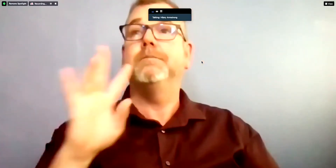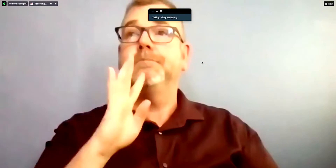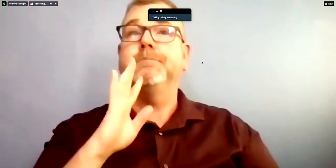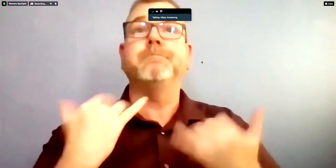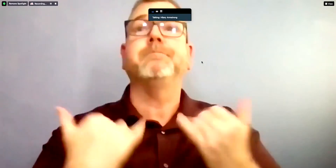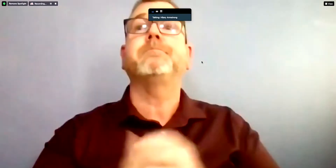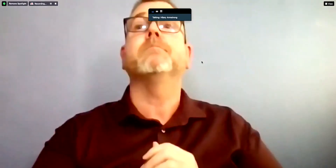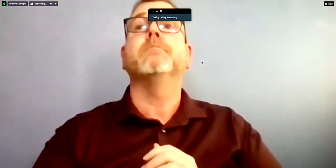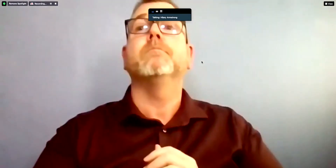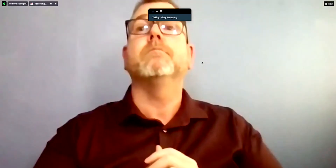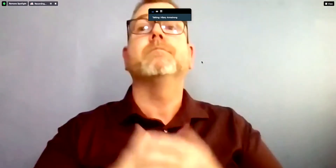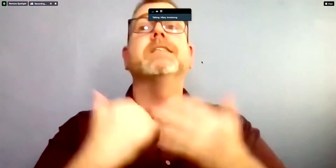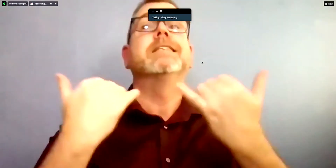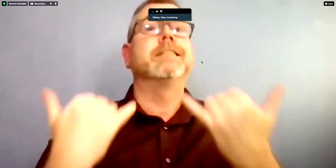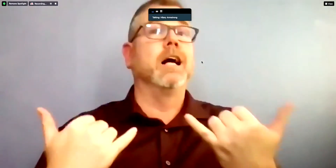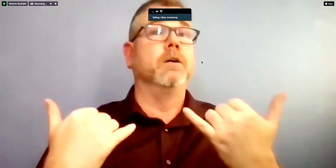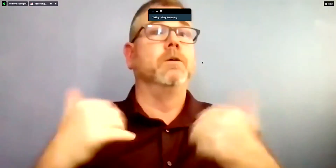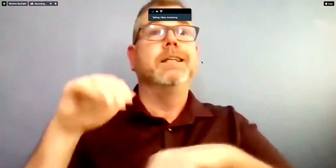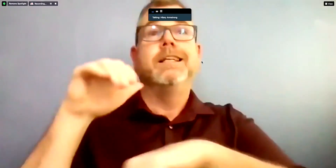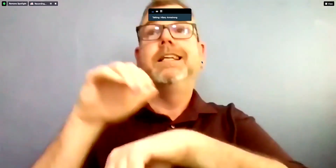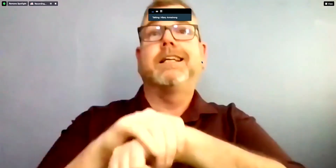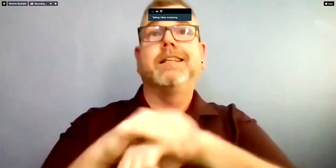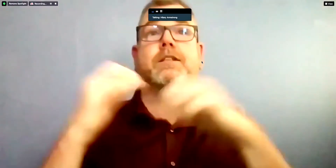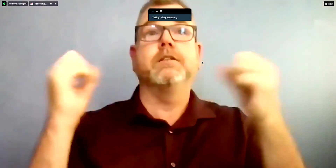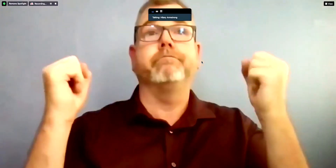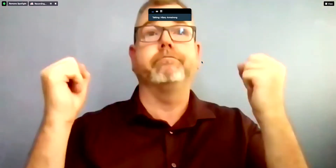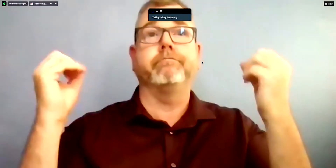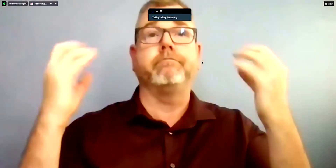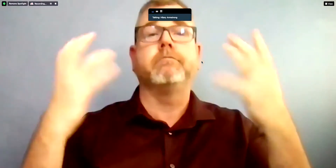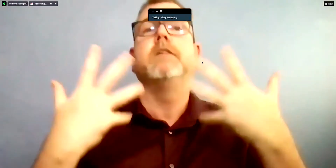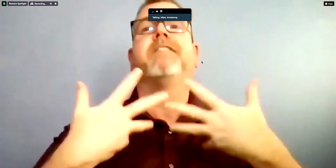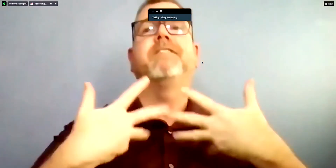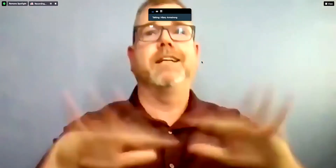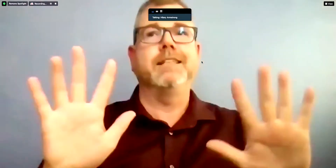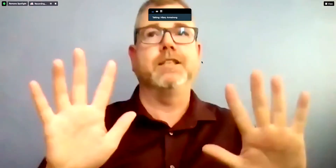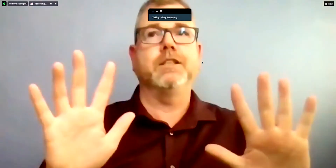of today's media availability. Thank you very much to all of our speakers.